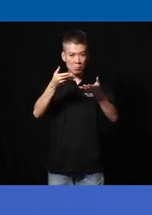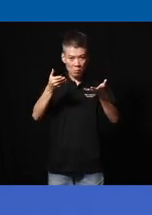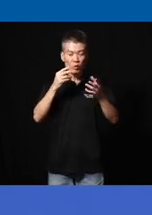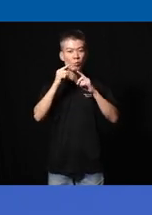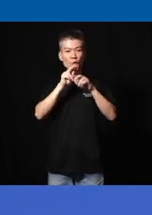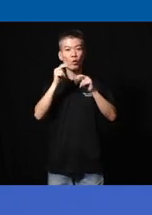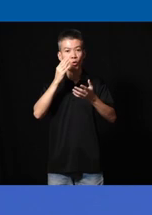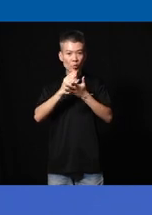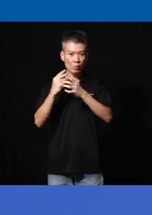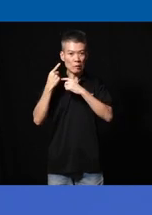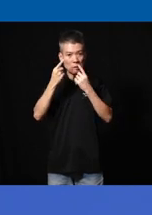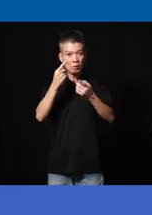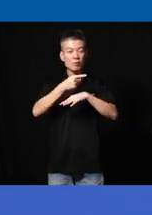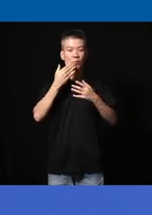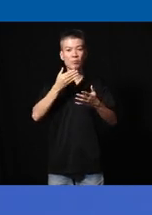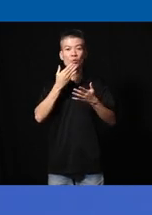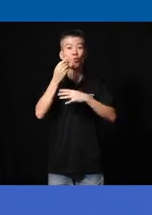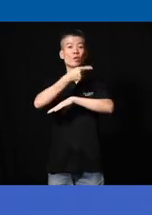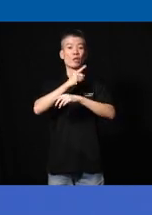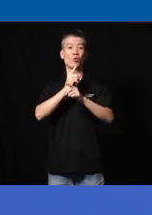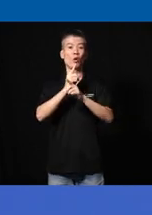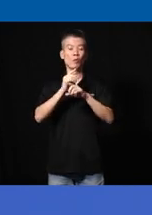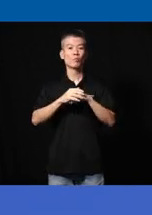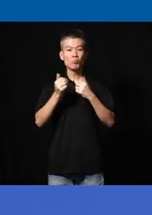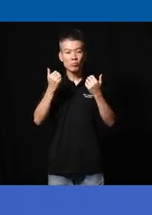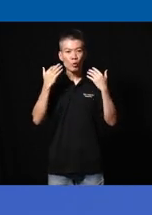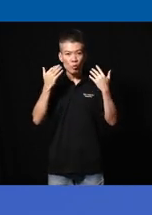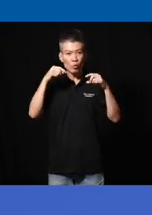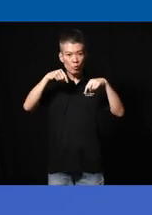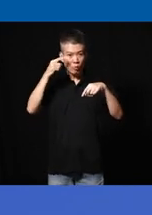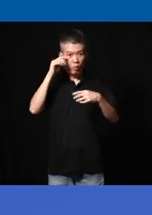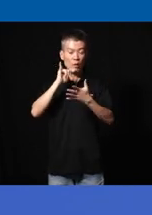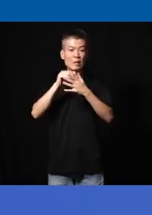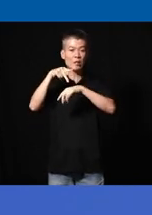nonstop since the day so it's a good thing right okay so cool so today for this panel itself we